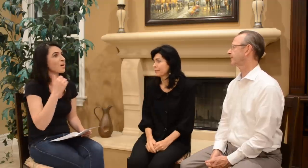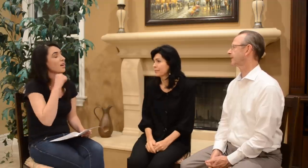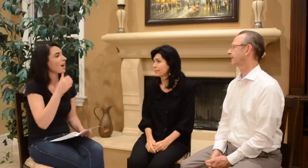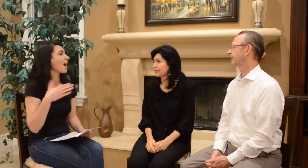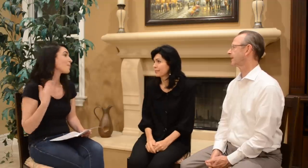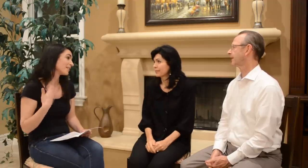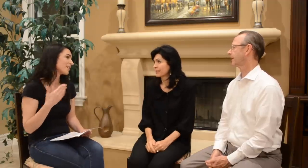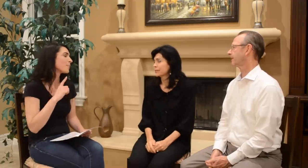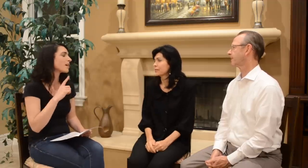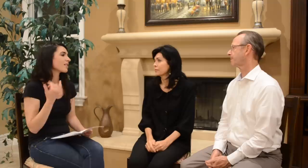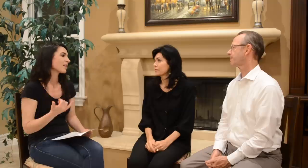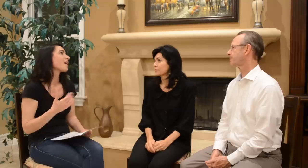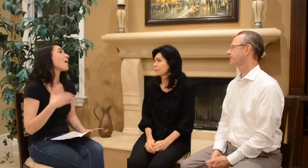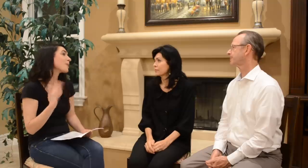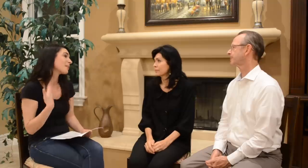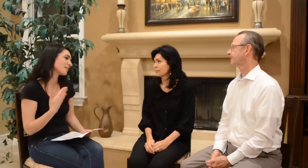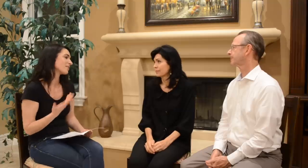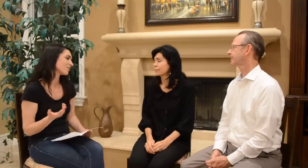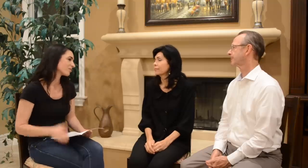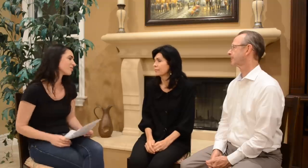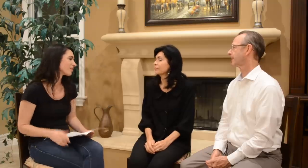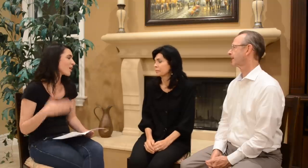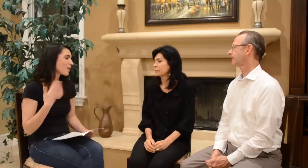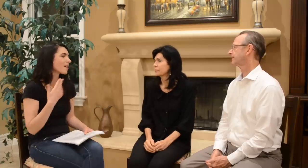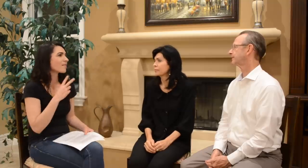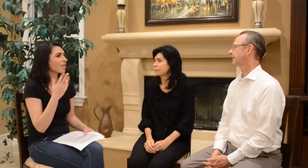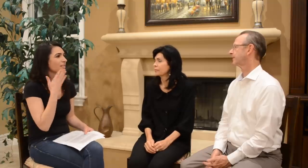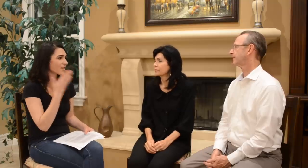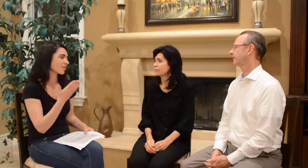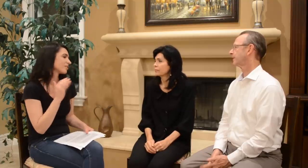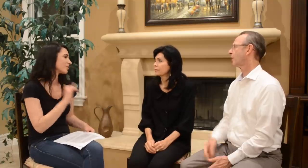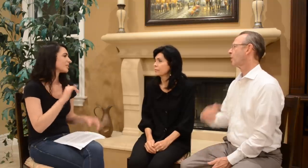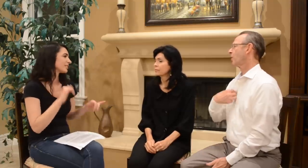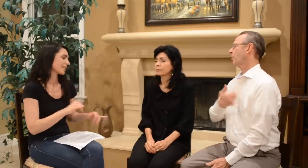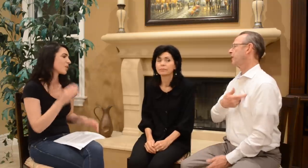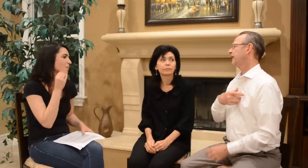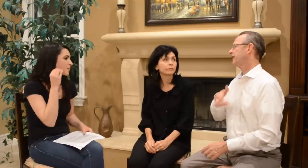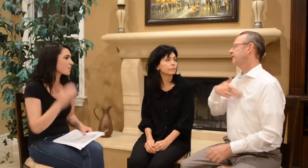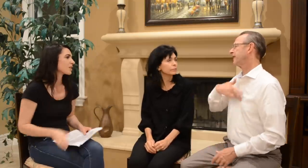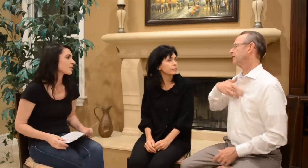Back then, I wasn’t happy [about it] but now I’m happy [I didn’t go]. Happy, very thankful that I stayed home.